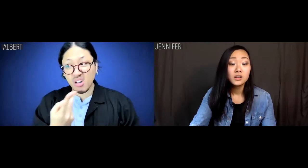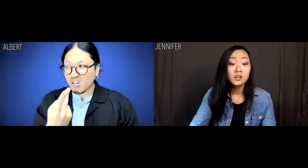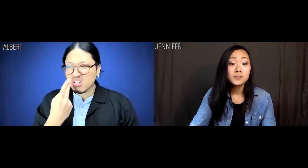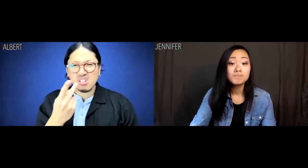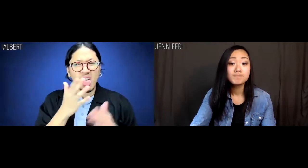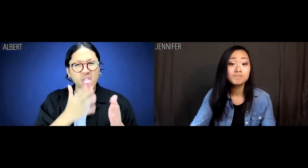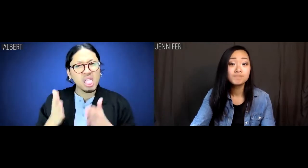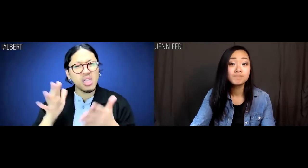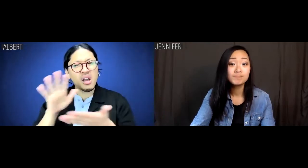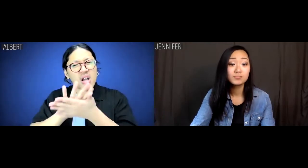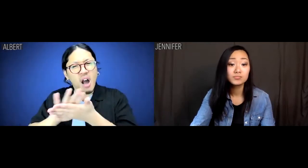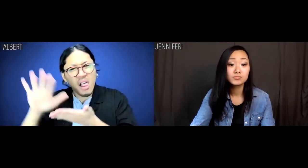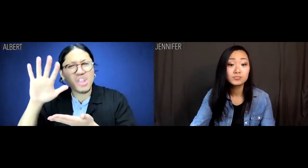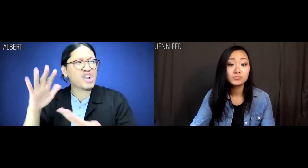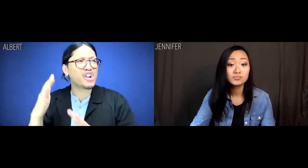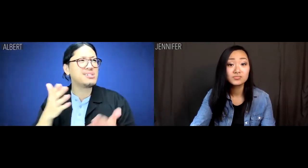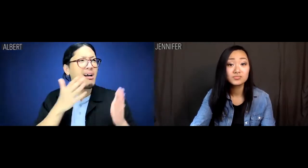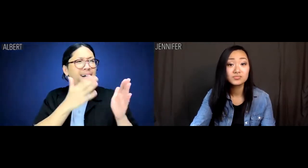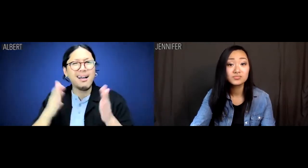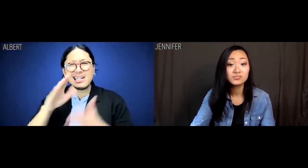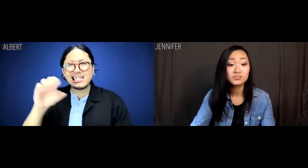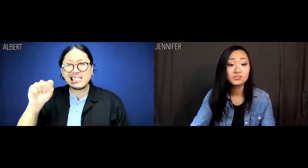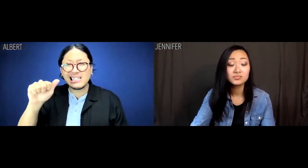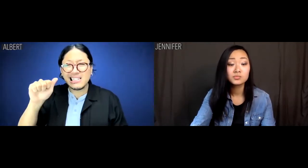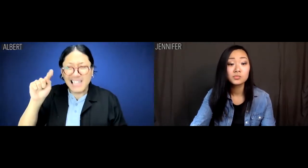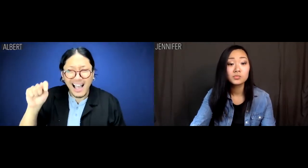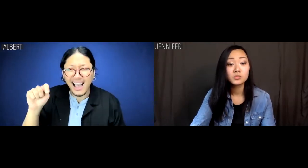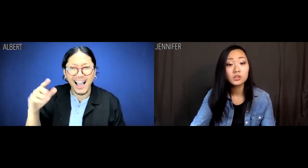Their whole life philosophy's cocked.